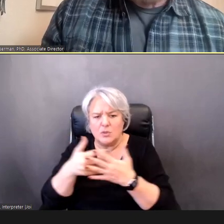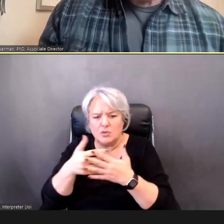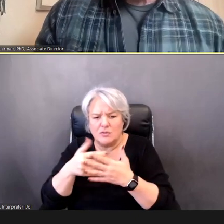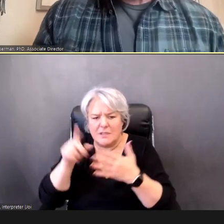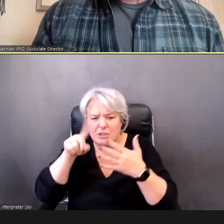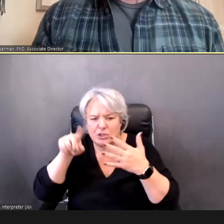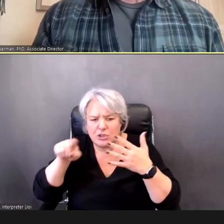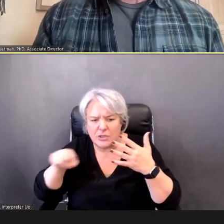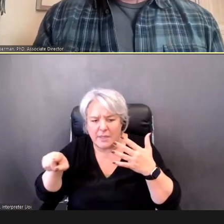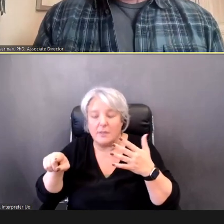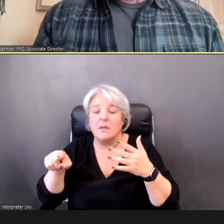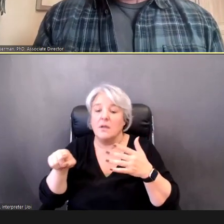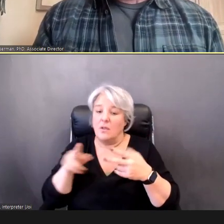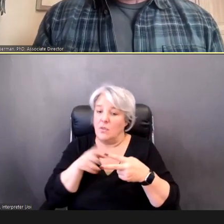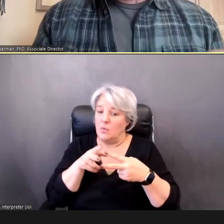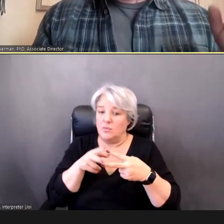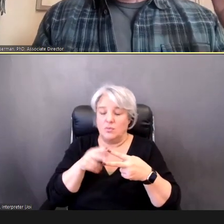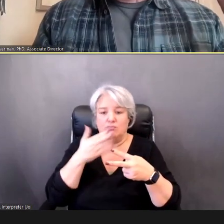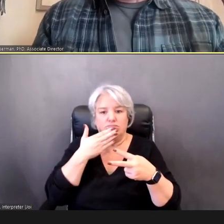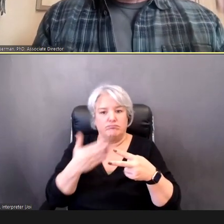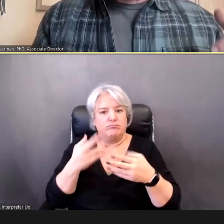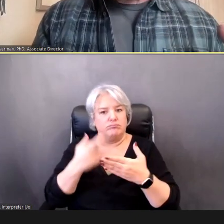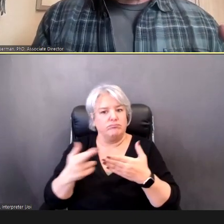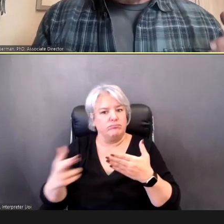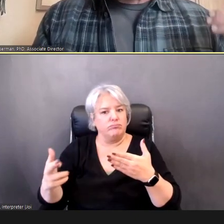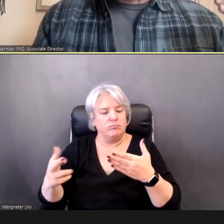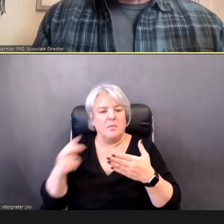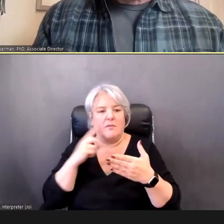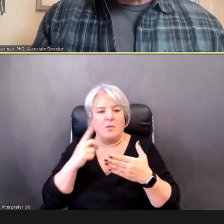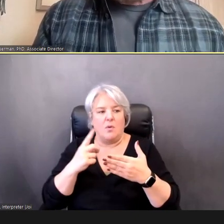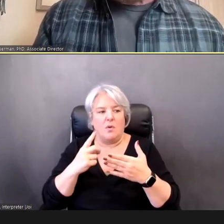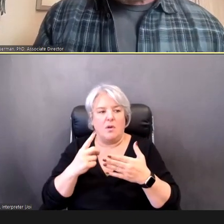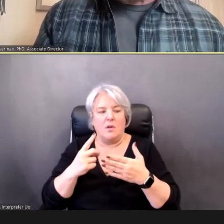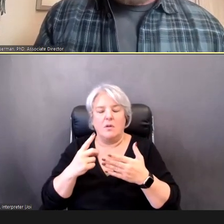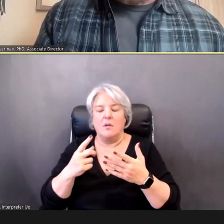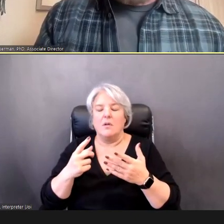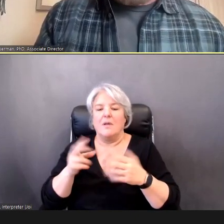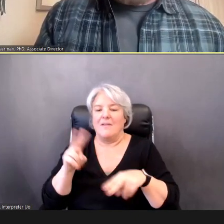for refreshing, and evaluating yourself, and others -- on making